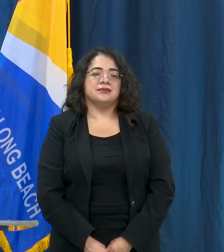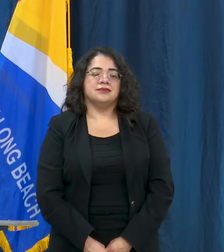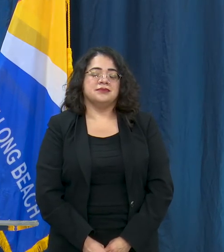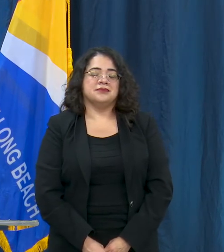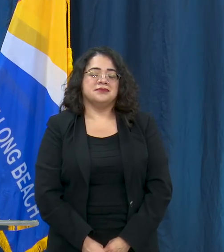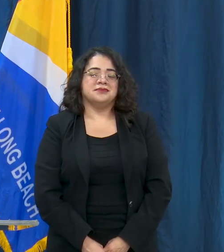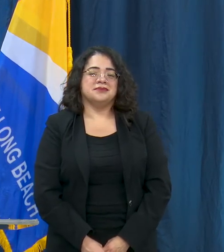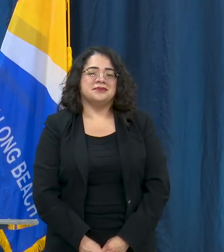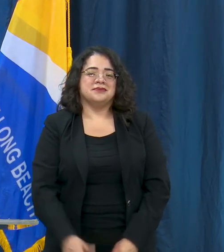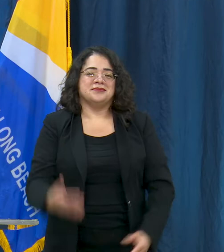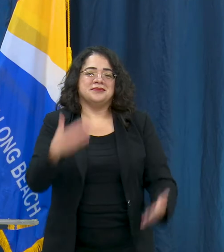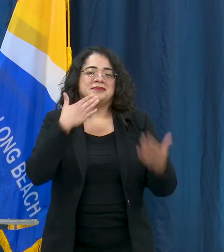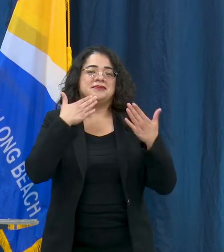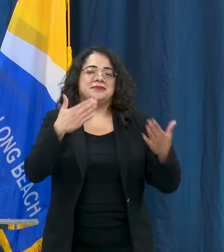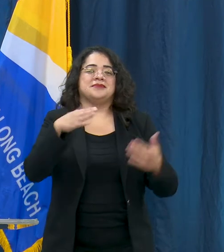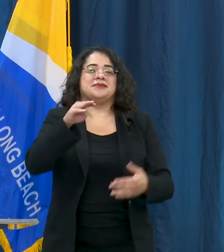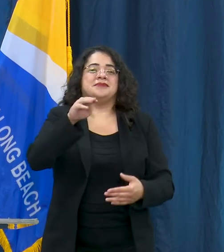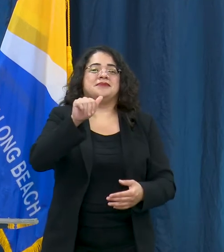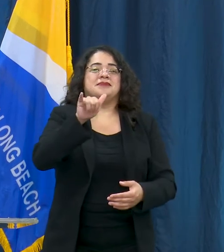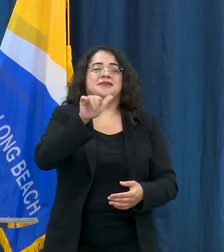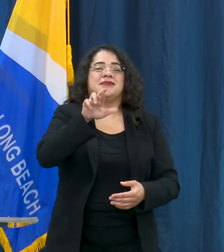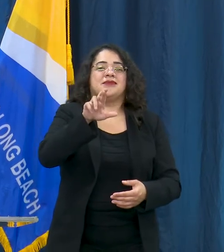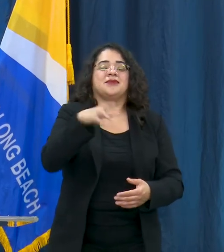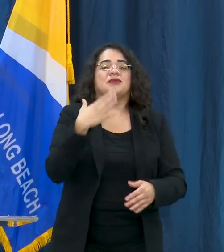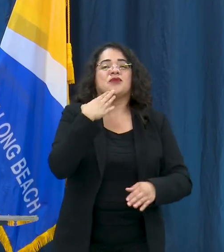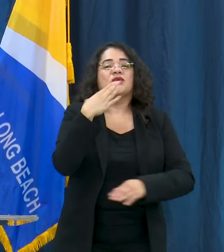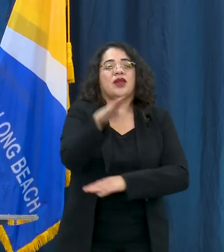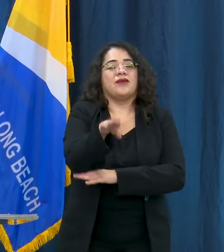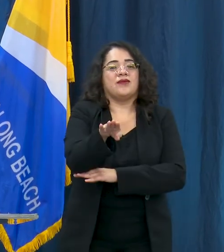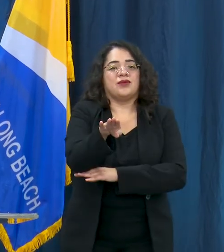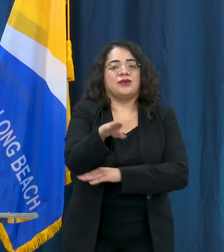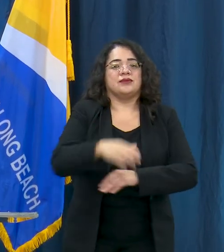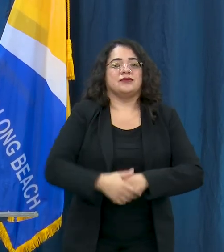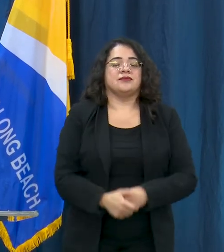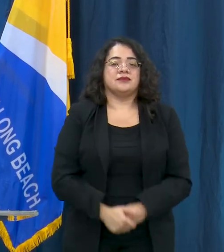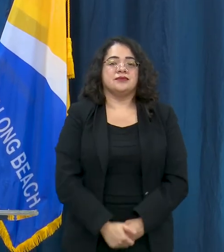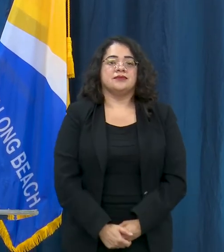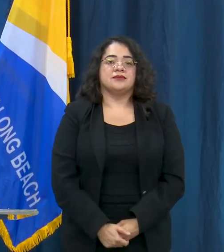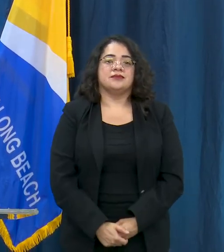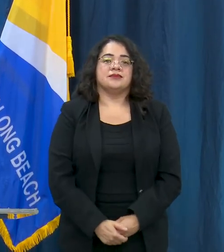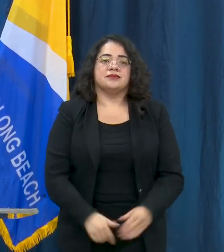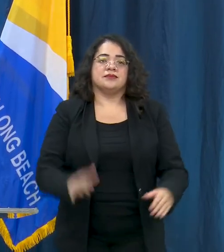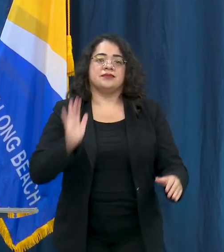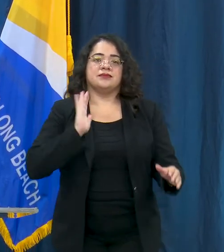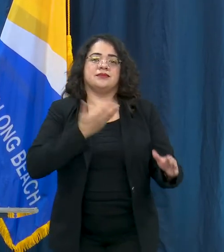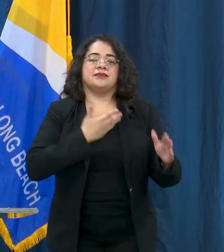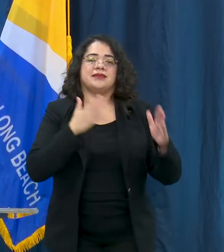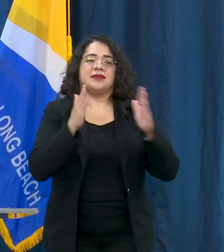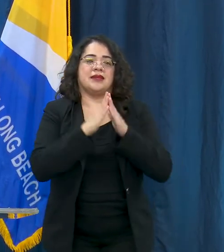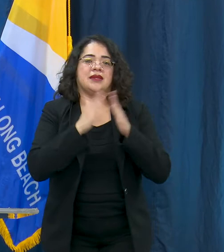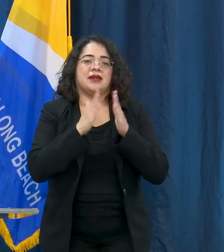Thank you Mayor, good afternoon. As our city continues reopening, I want